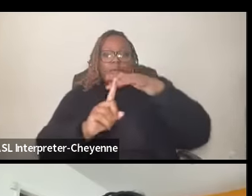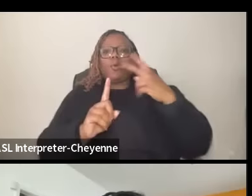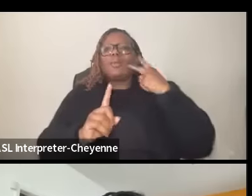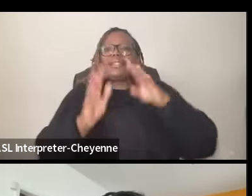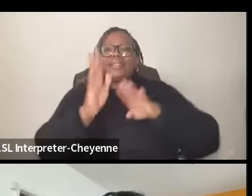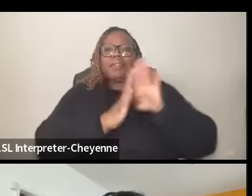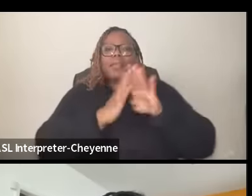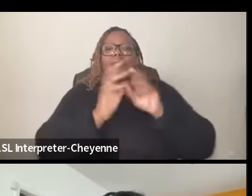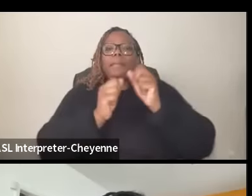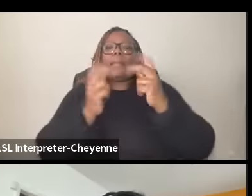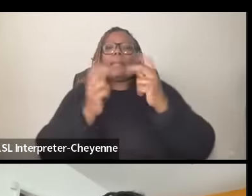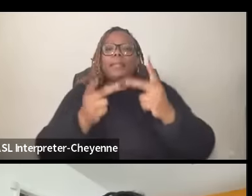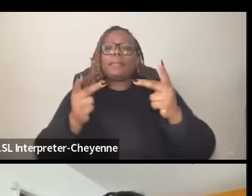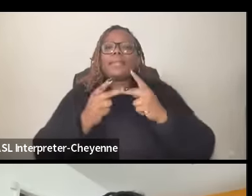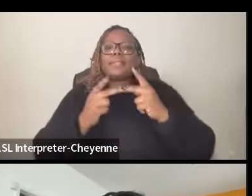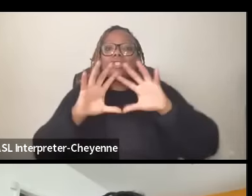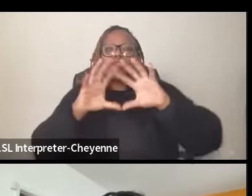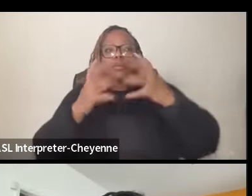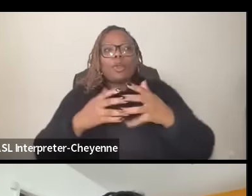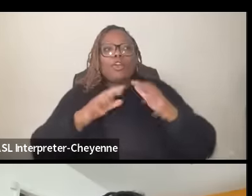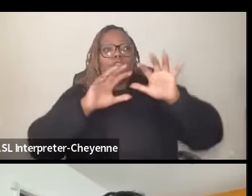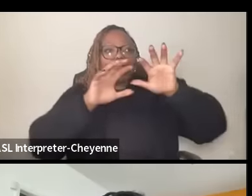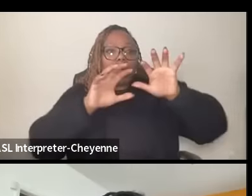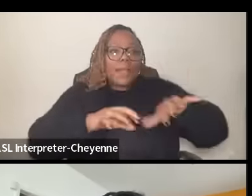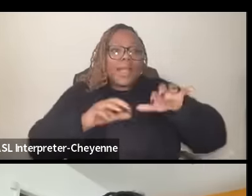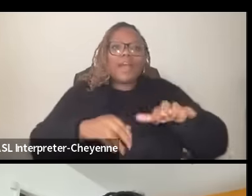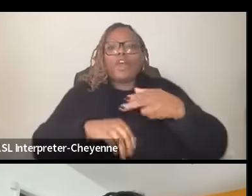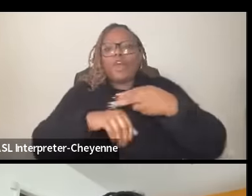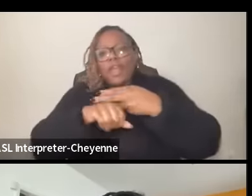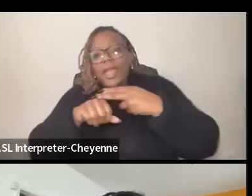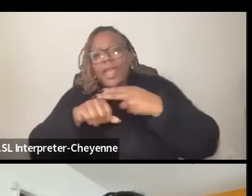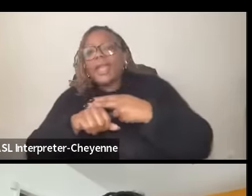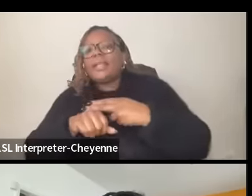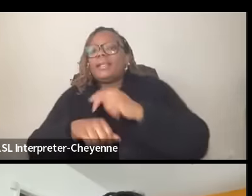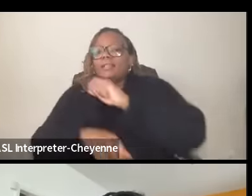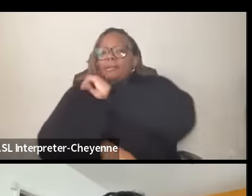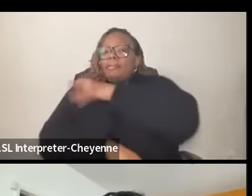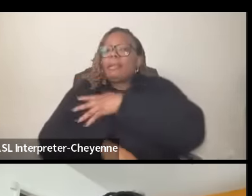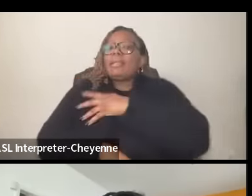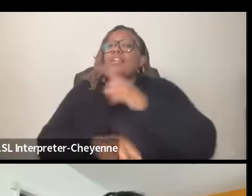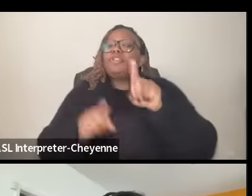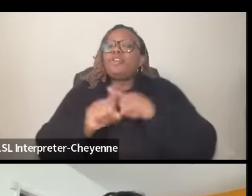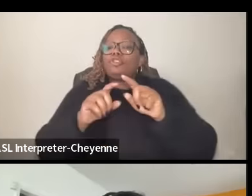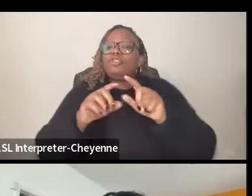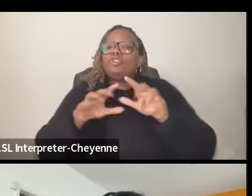the world from Congo to Haiti to Palestine to to settler colonialism here in the United States but